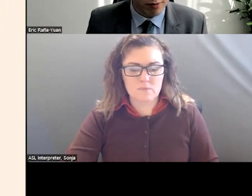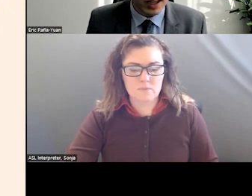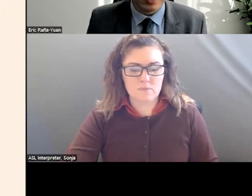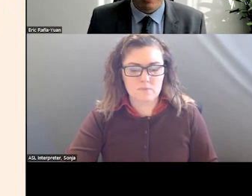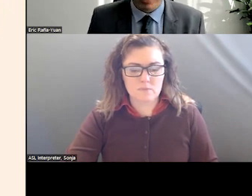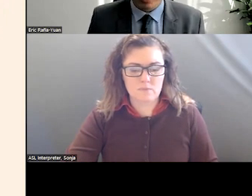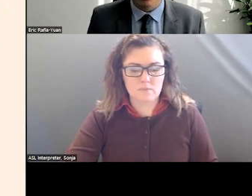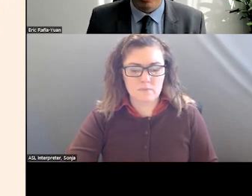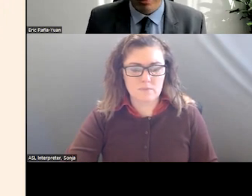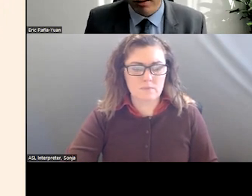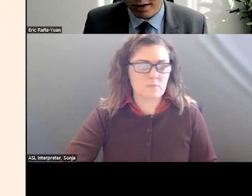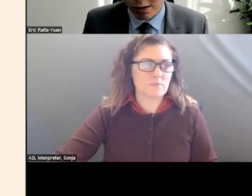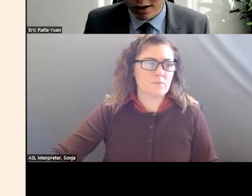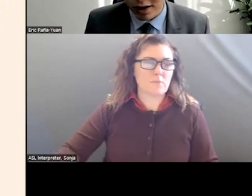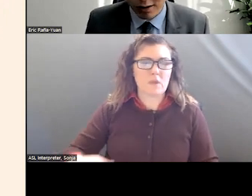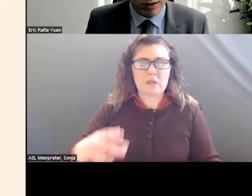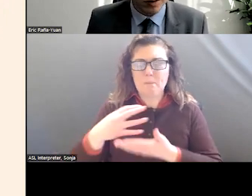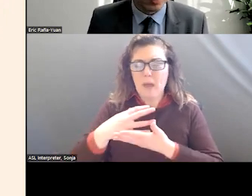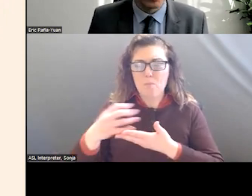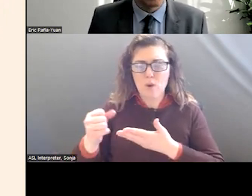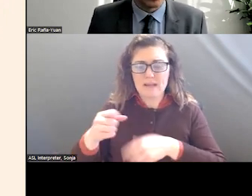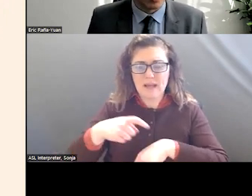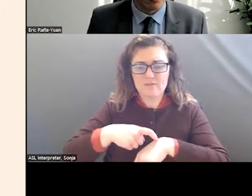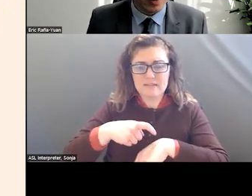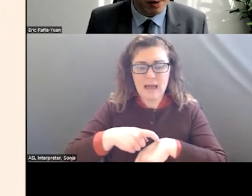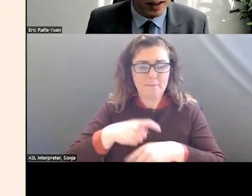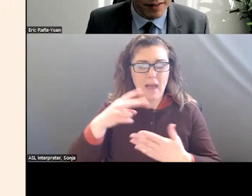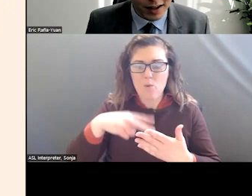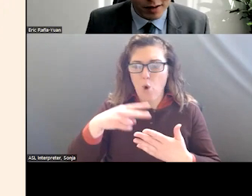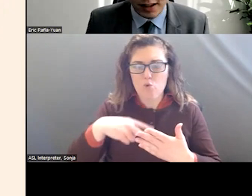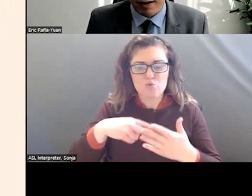RUNNING OUT OF TIME SO I WILL GO THROUGH THIS AND NOT READ ALL OF THE QUOTES. WHAT THEY FOUND IS THERE WERE NOT AMBULANCES AND